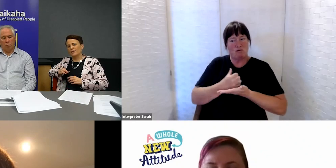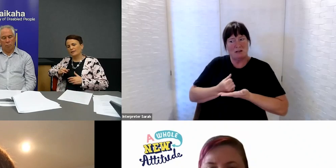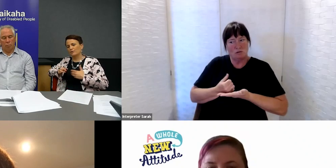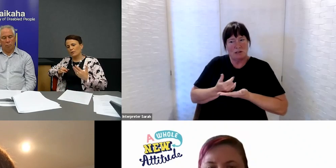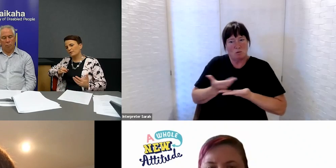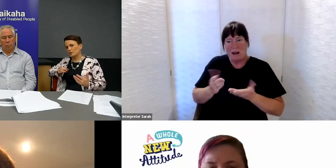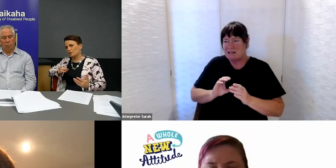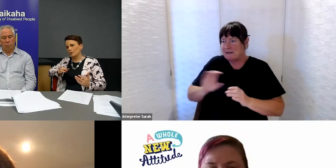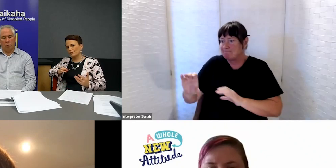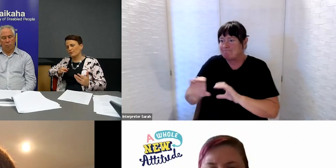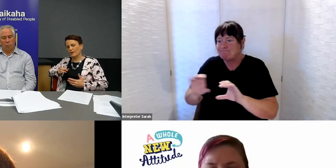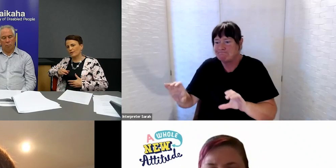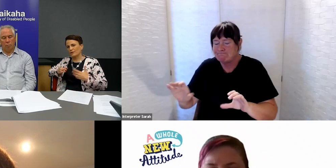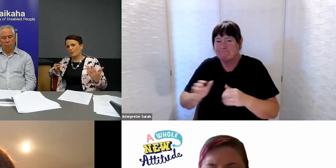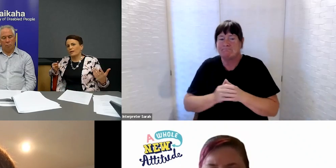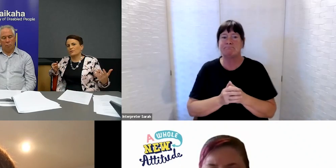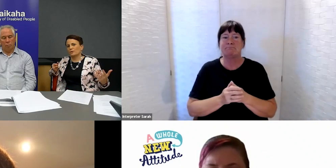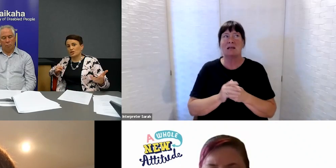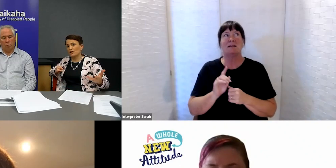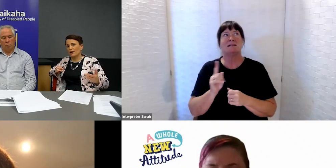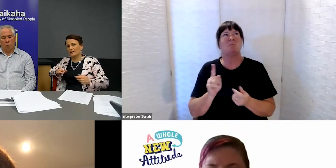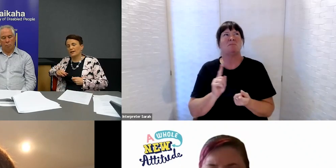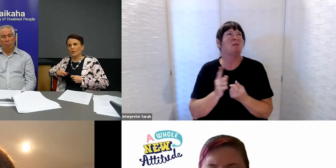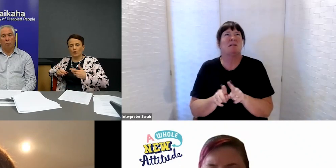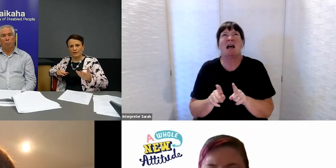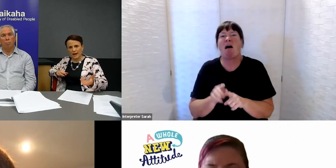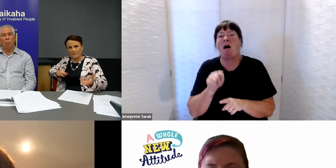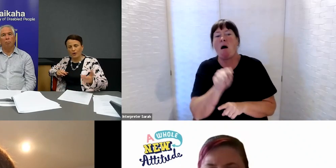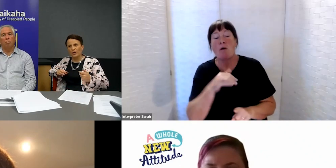Sometimes those resources have been things as practical as a generator or a SAT phone